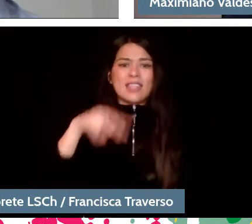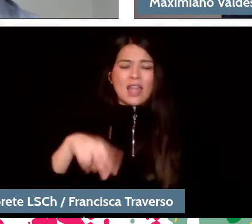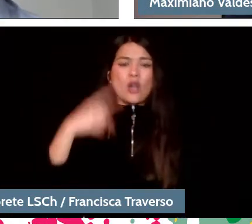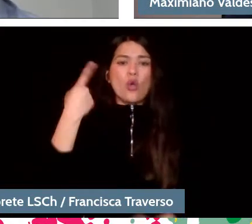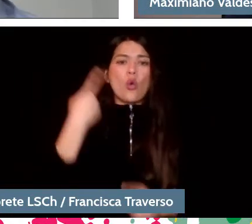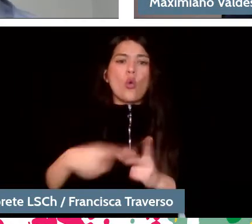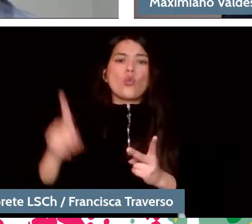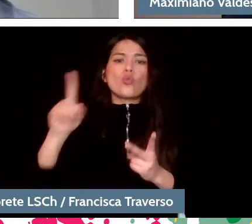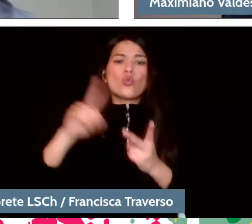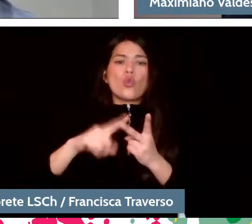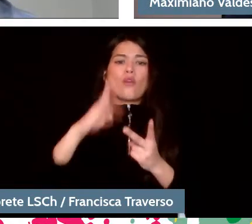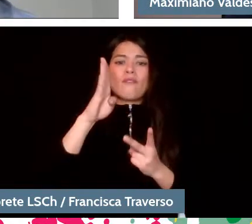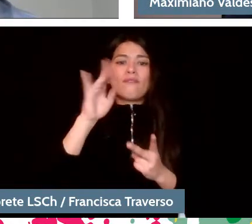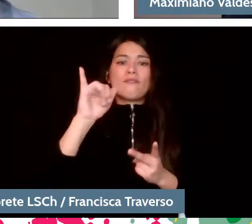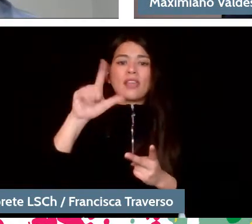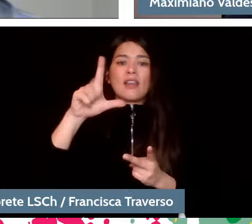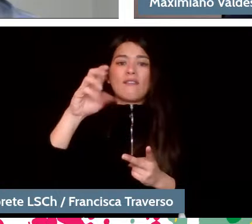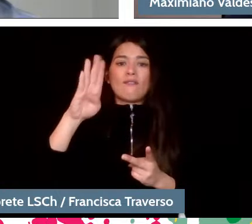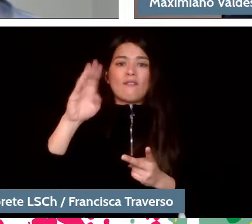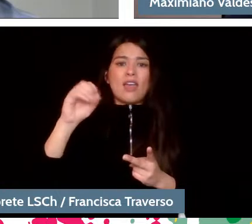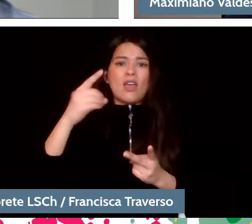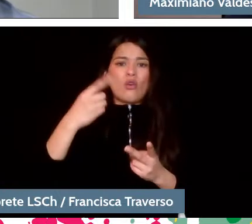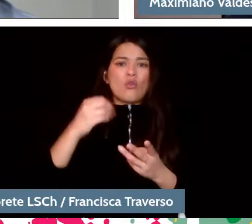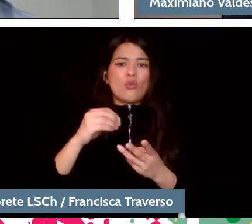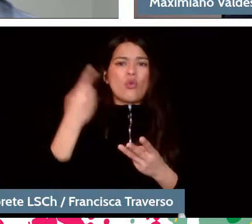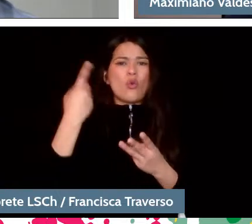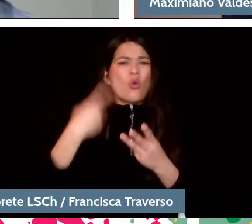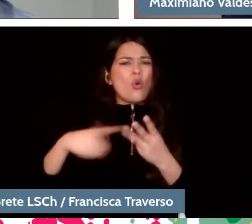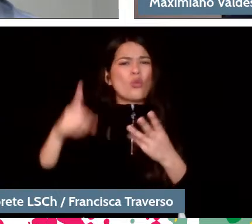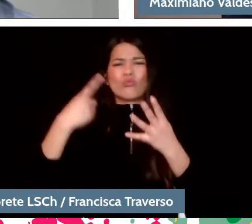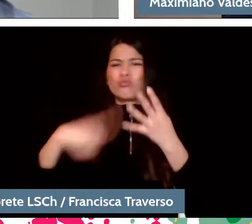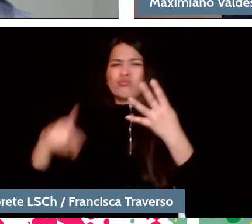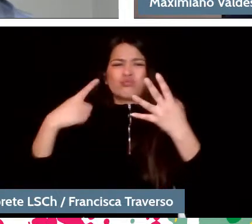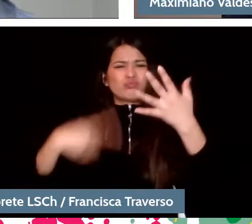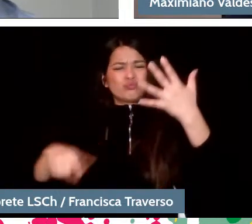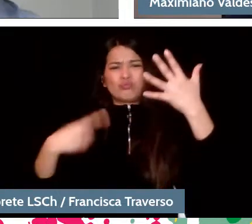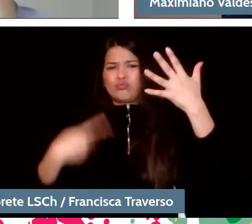and Gijon auditoriums in Asturias, which is a small region, and so on, the Zamora auditoriums,